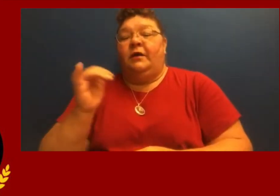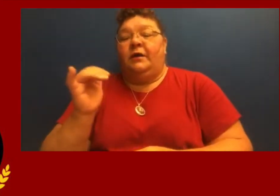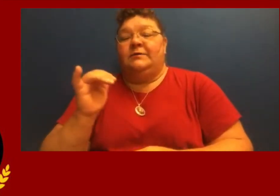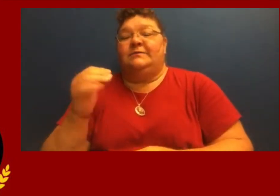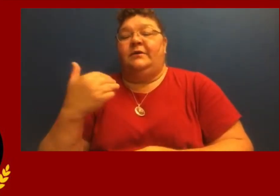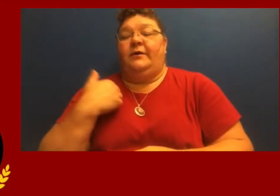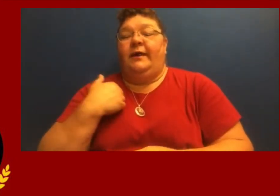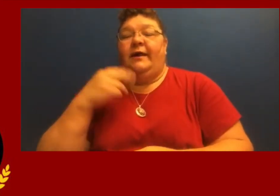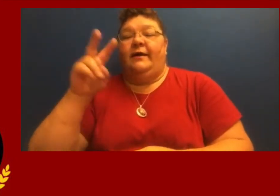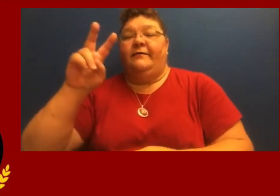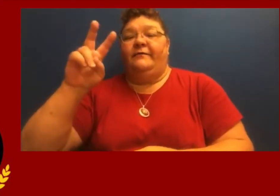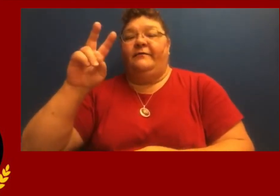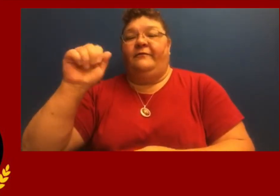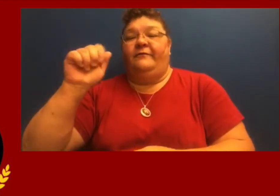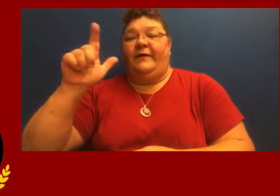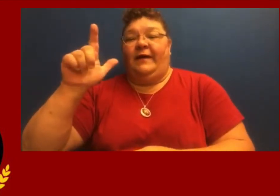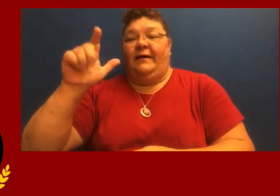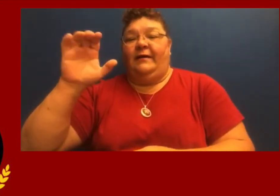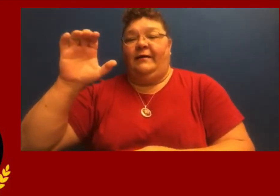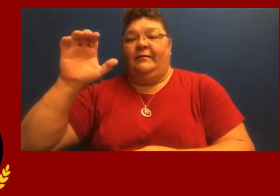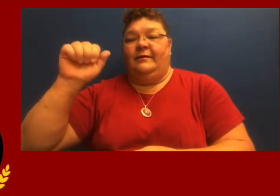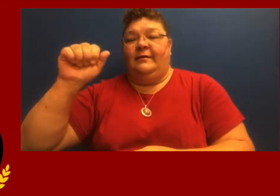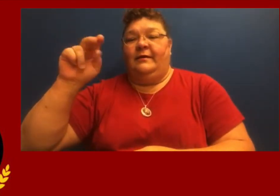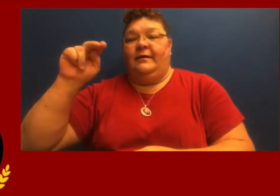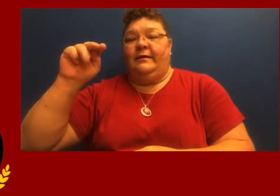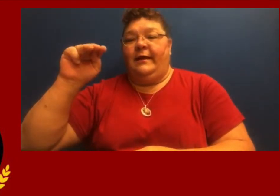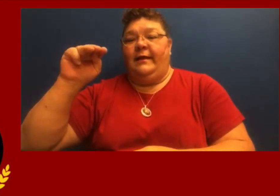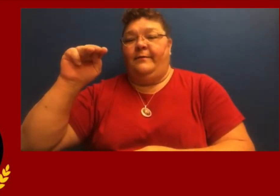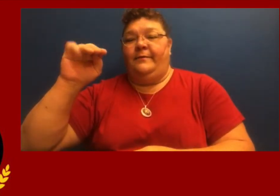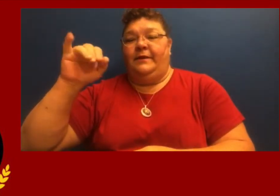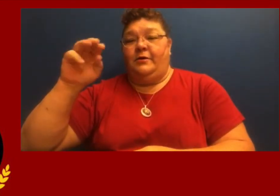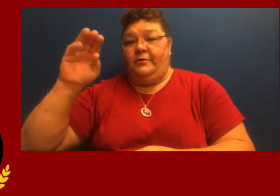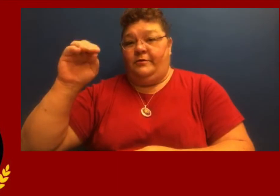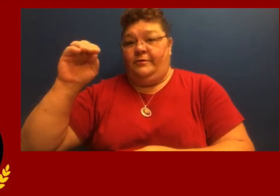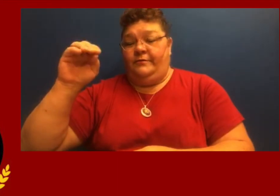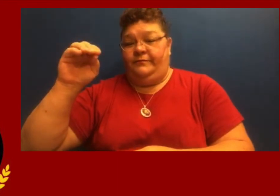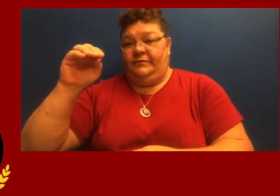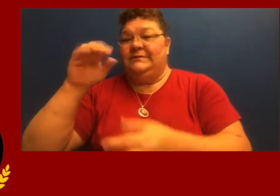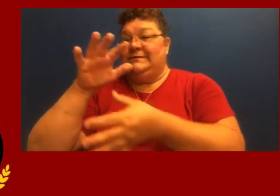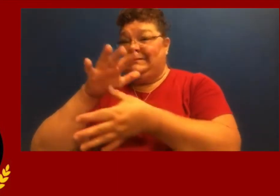We also have Val Camino, a senior.